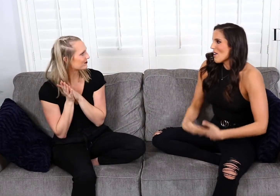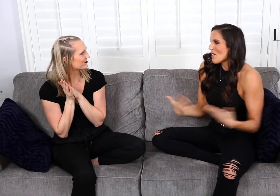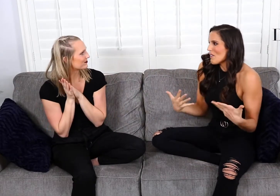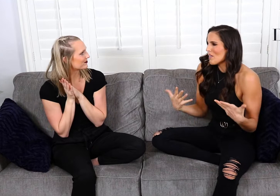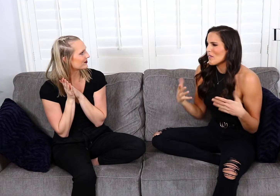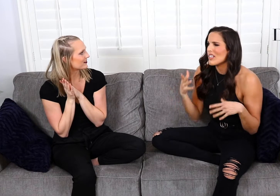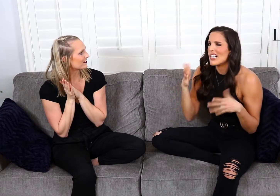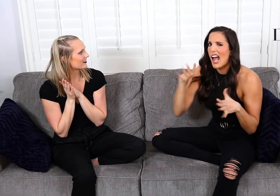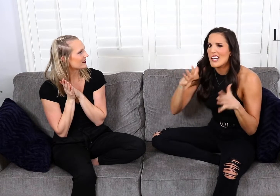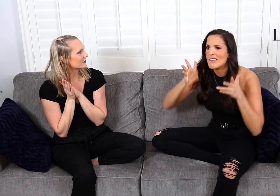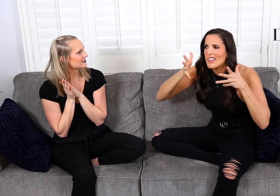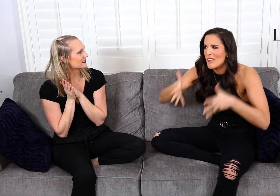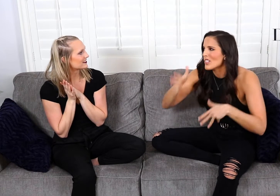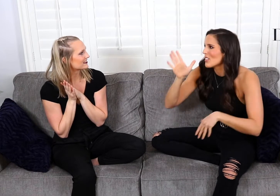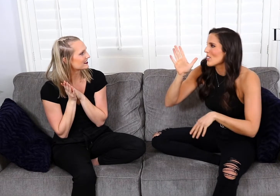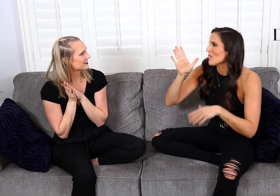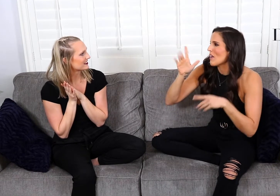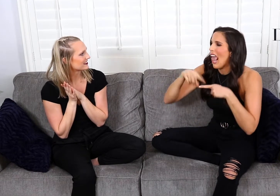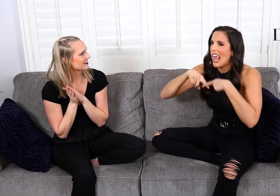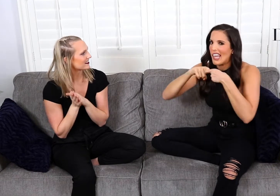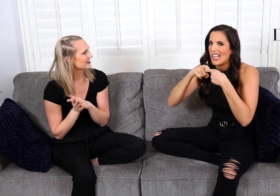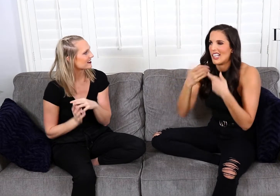So, we kind of left you hanging